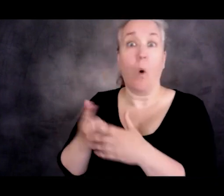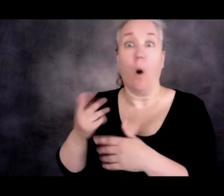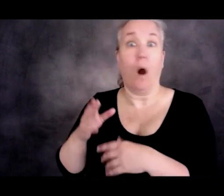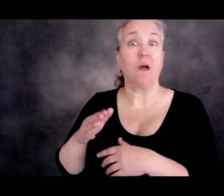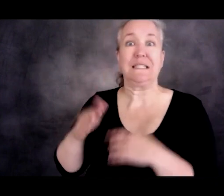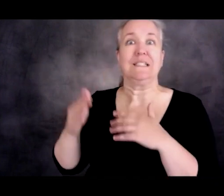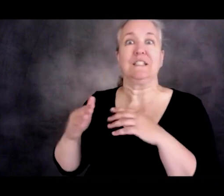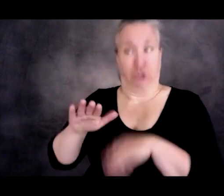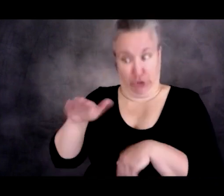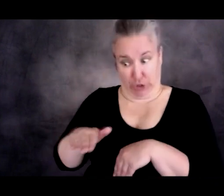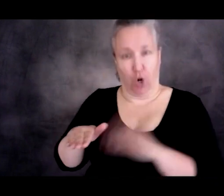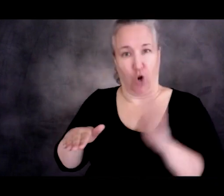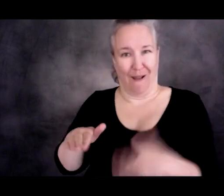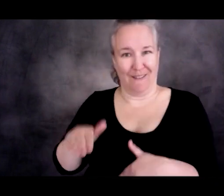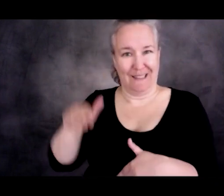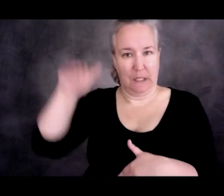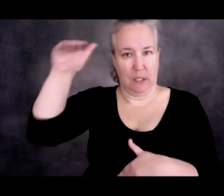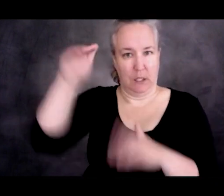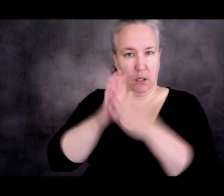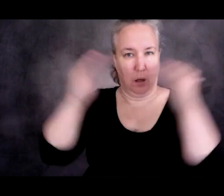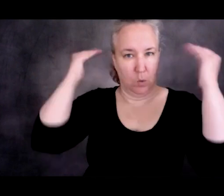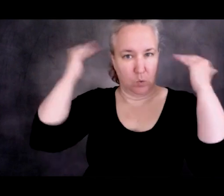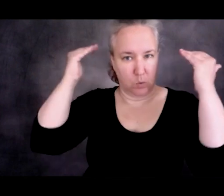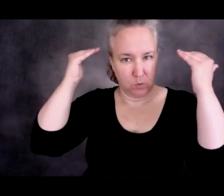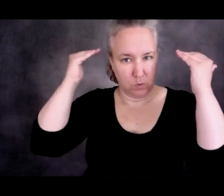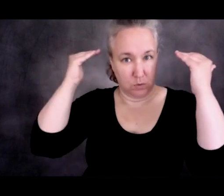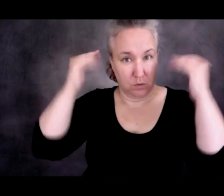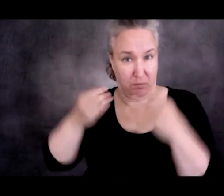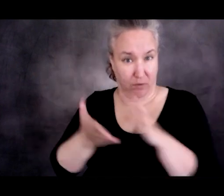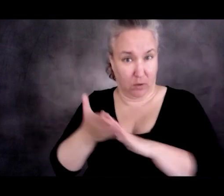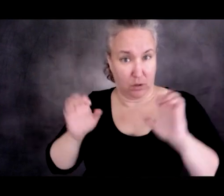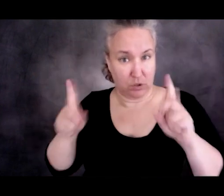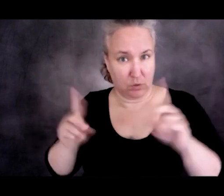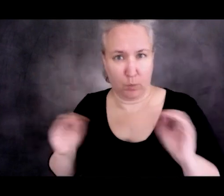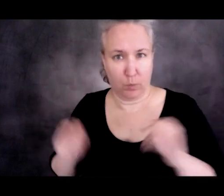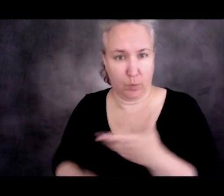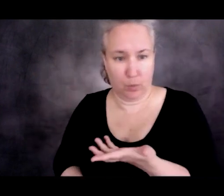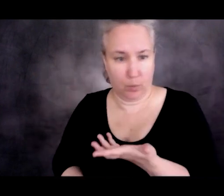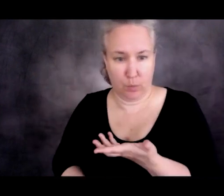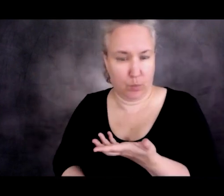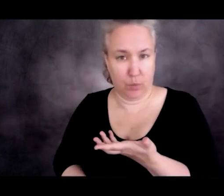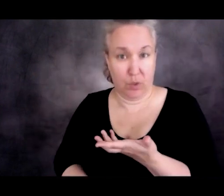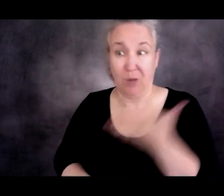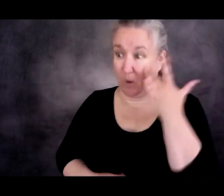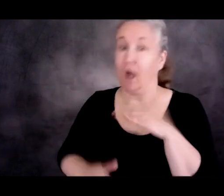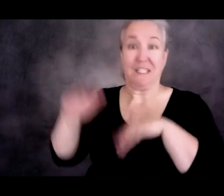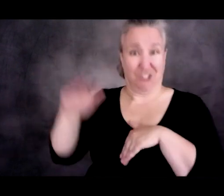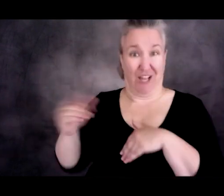There's no provision for college education, because you only are supposed to provide education while you're a child.